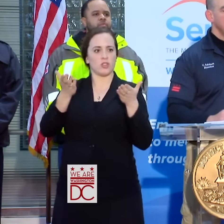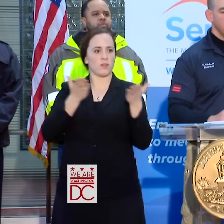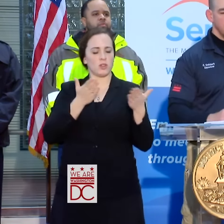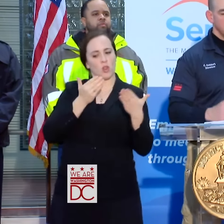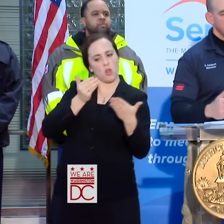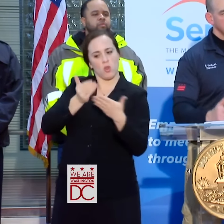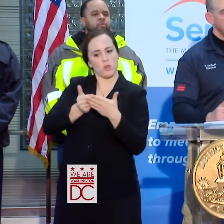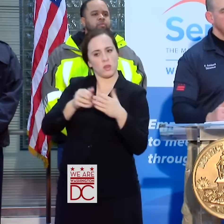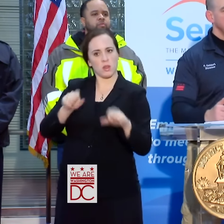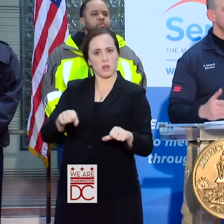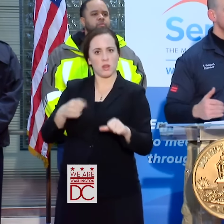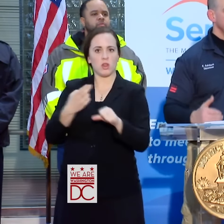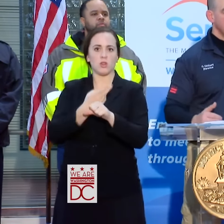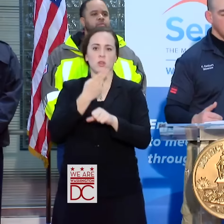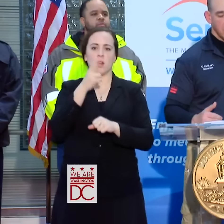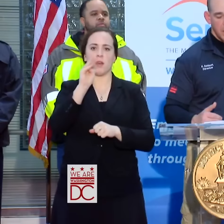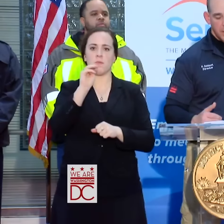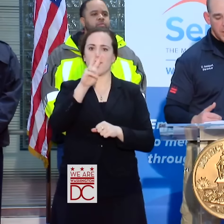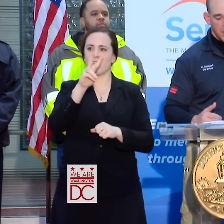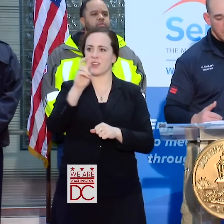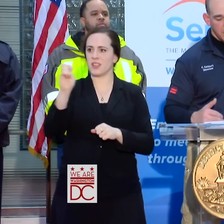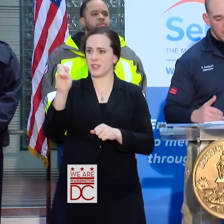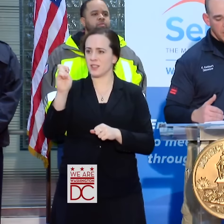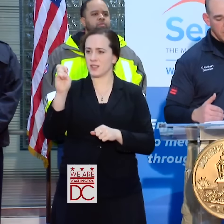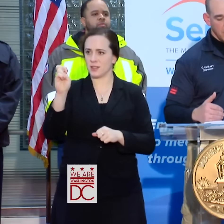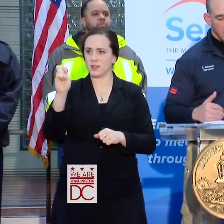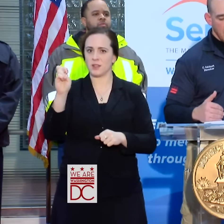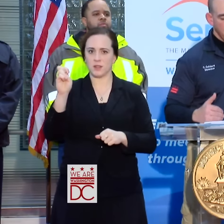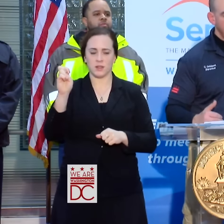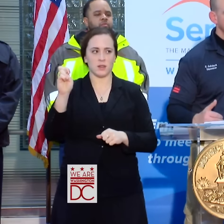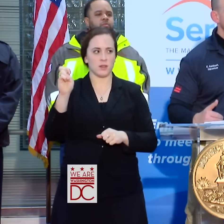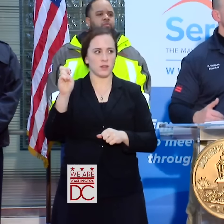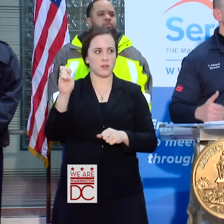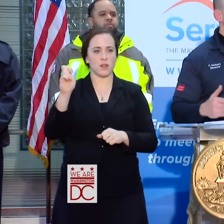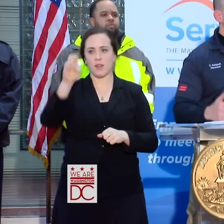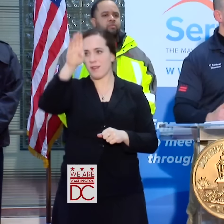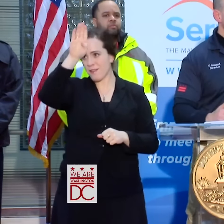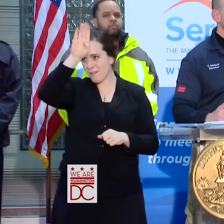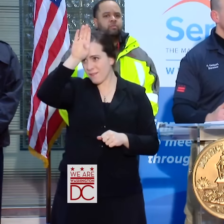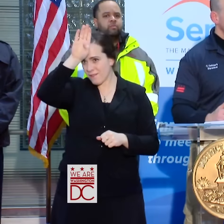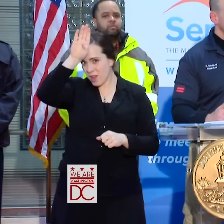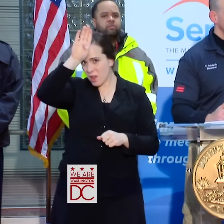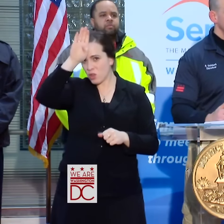WE WILL UTILIZE HUMVEES. THE FIRE SERVICE ALSO UTILIZES ATVs.